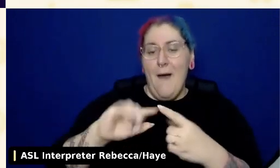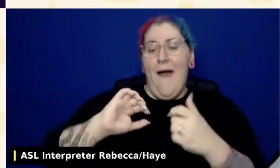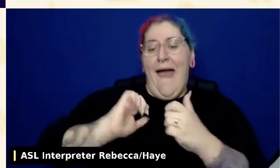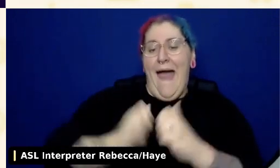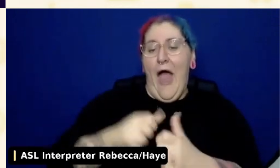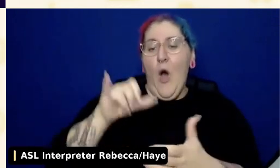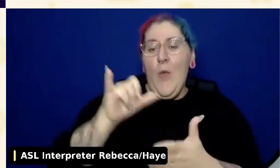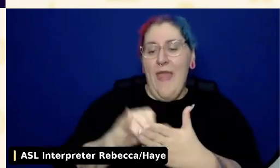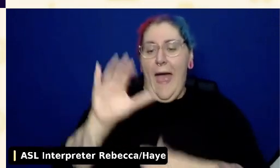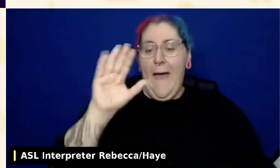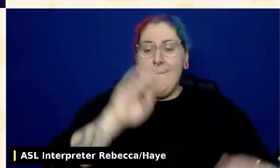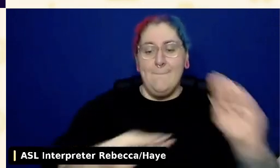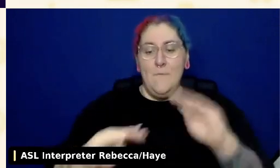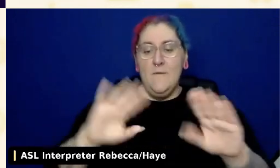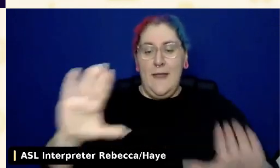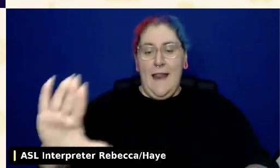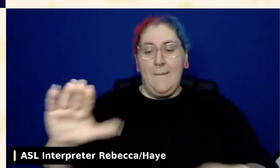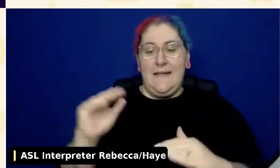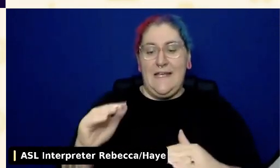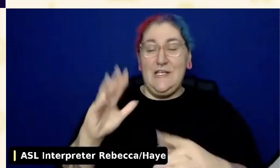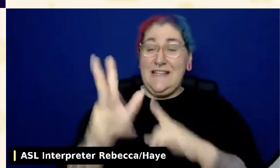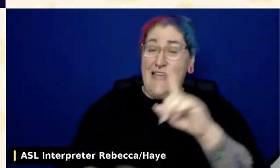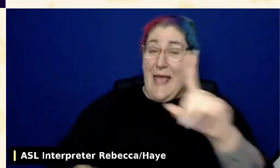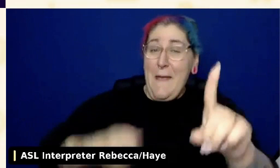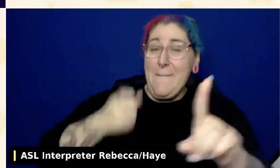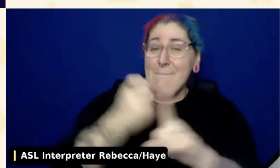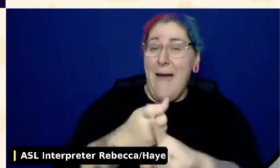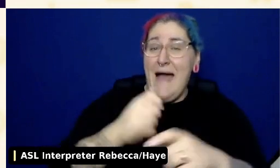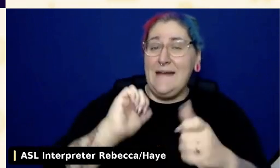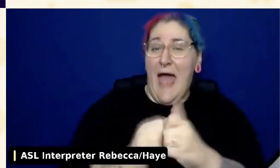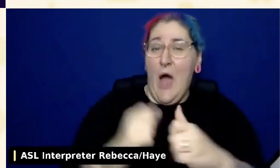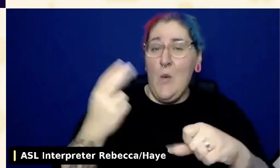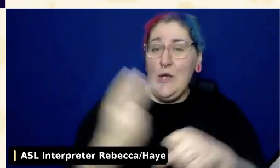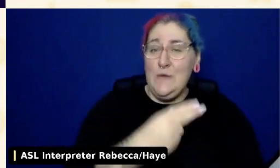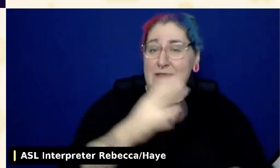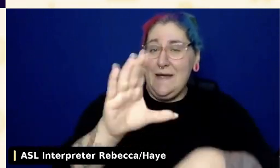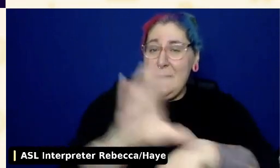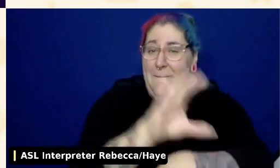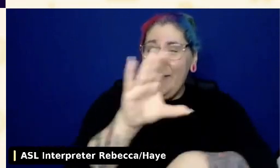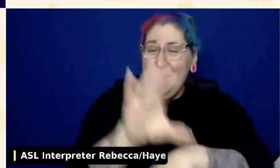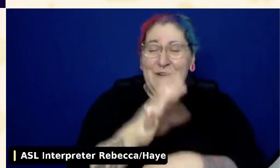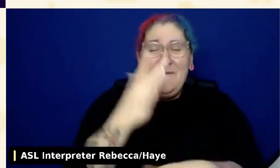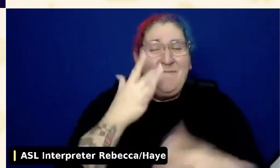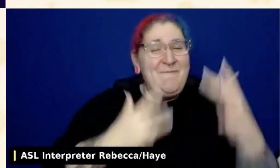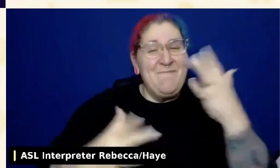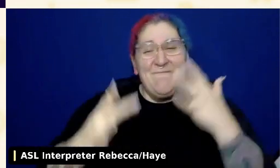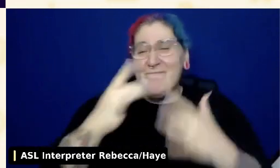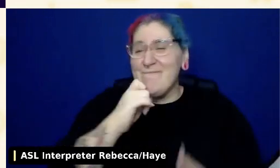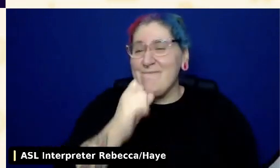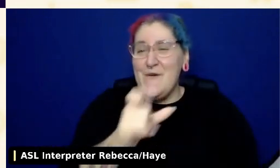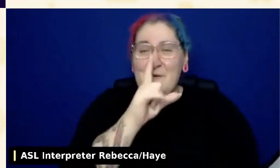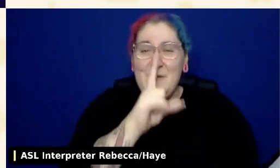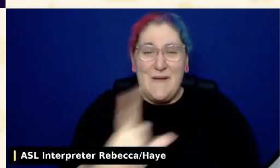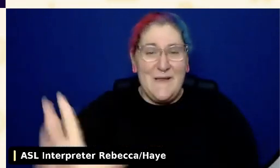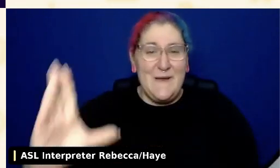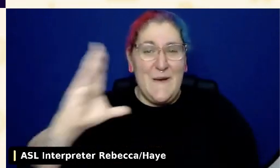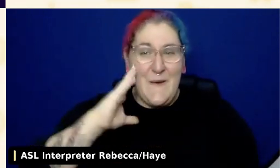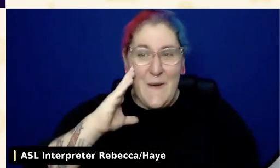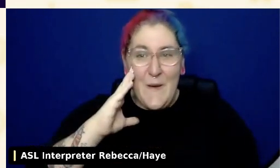The CDC, or Center for Disease Control, publishes a data collection standard. It's the six standard disability questions